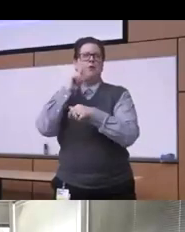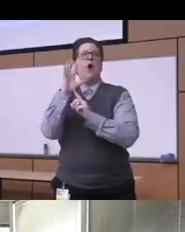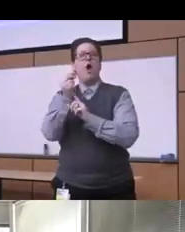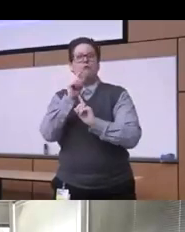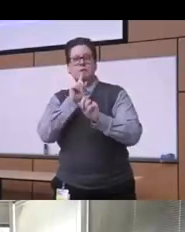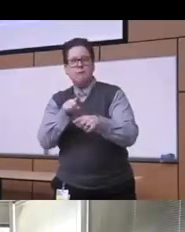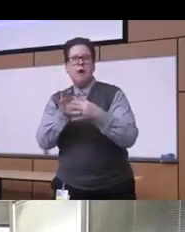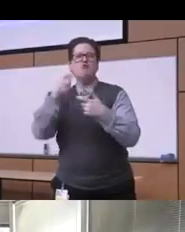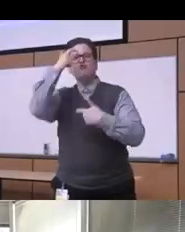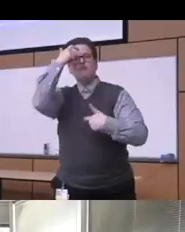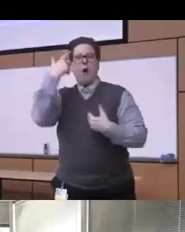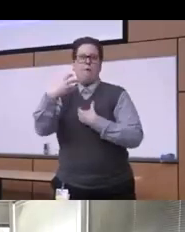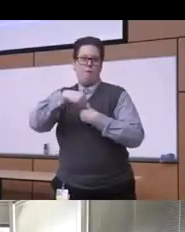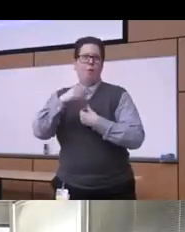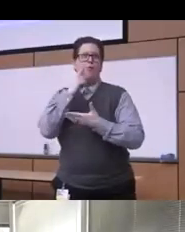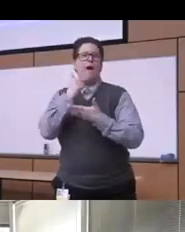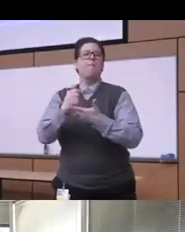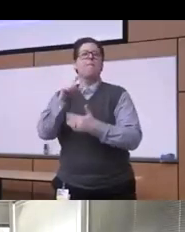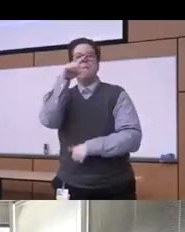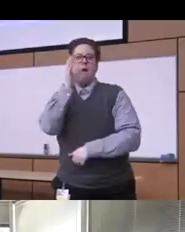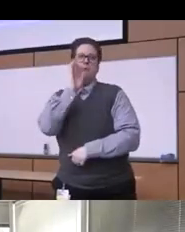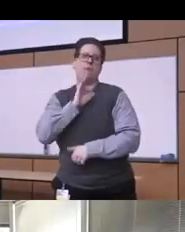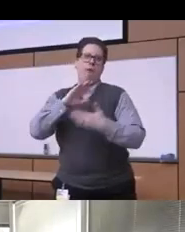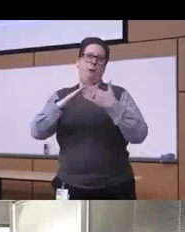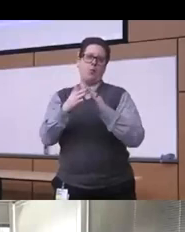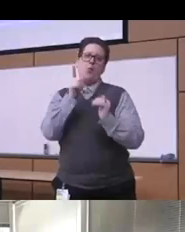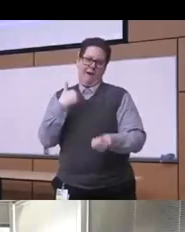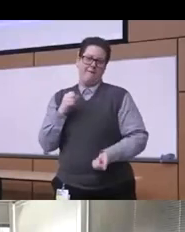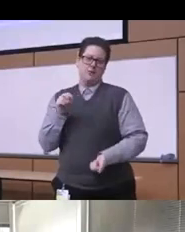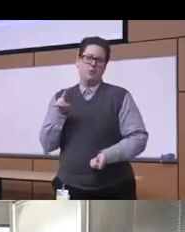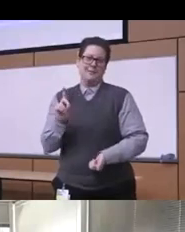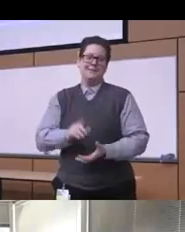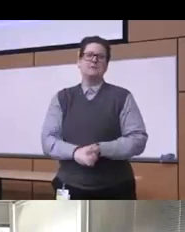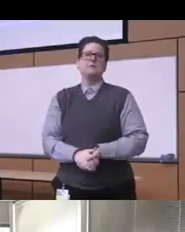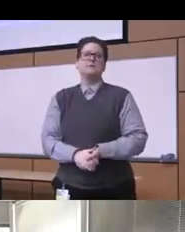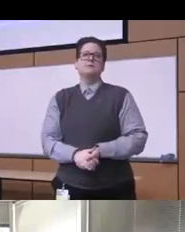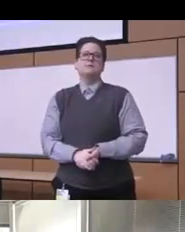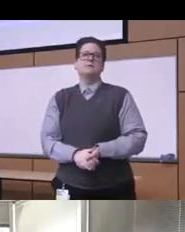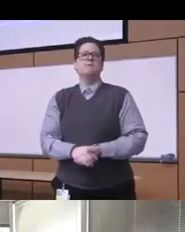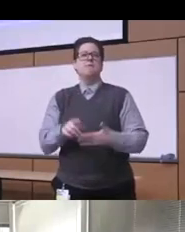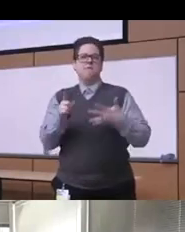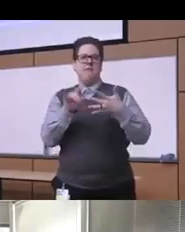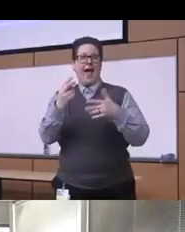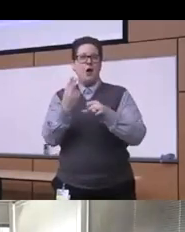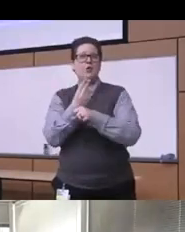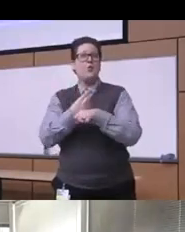assisting black and brown communities who have substitution disorders and using in fact the more